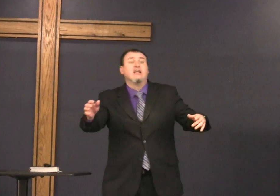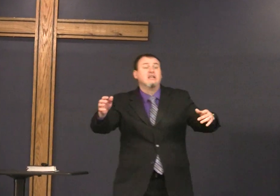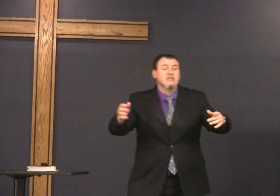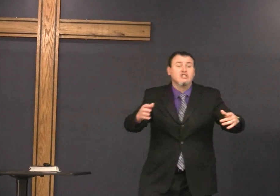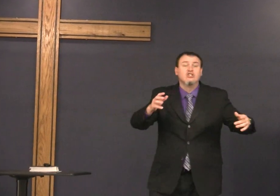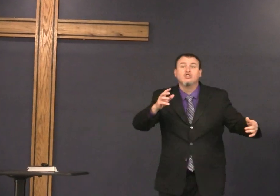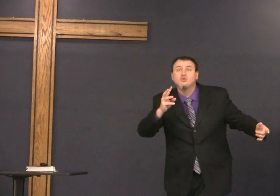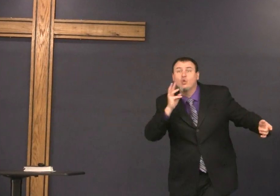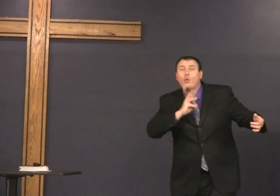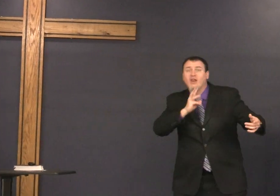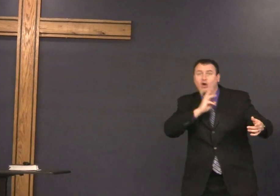thank you